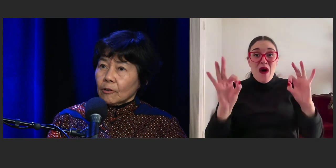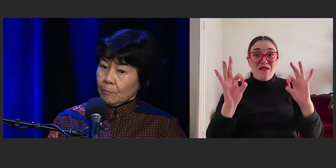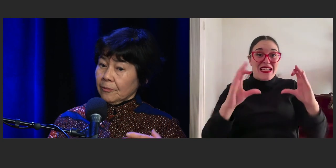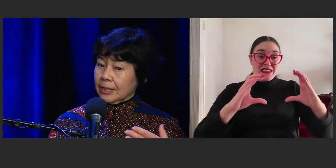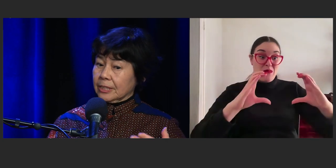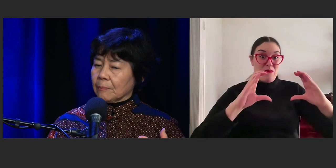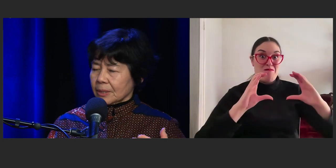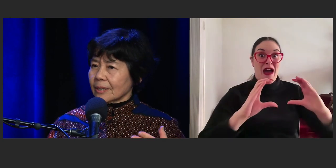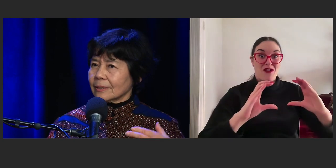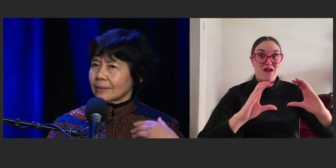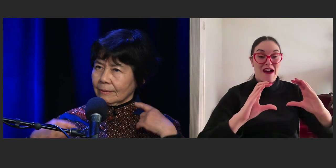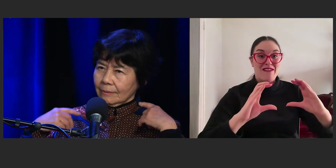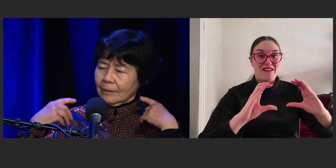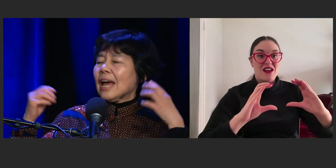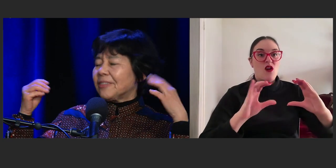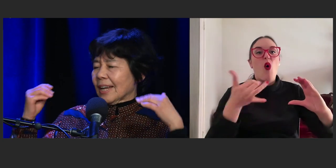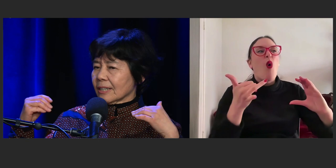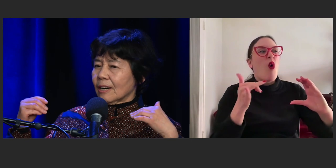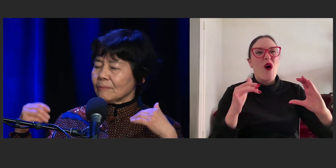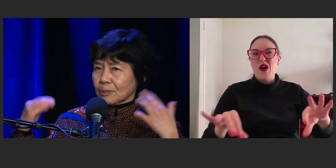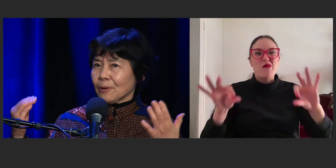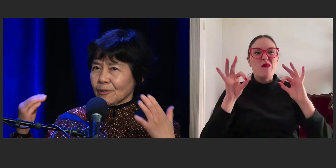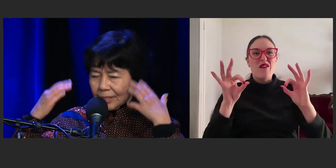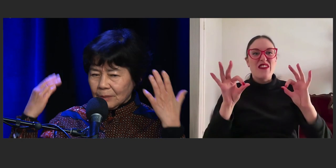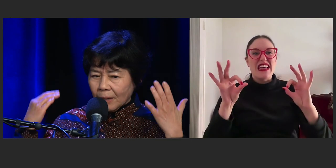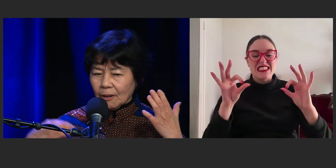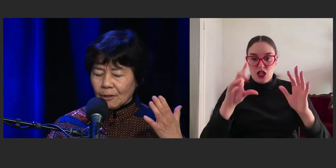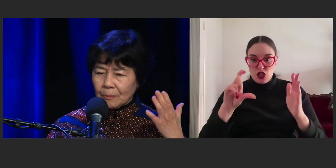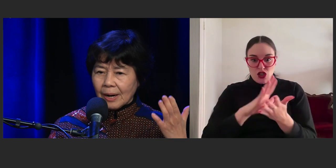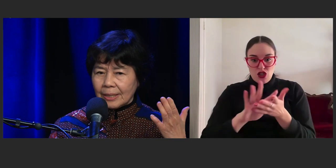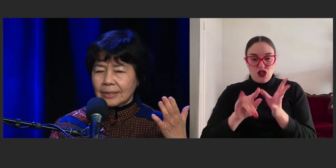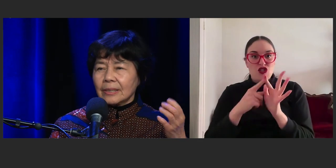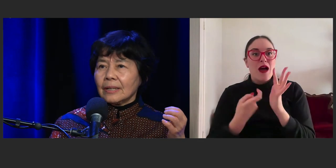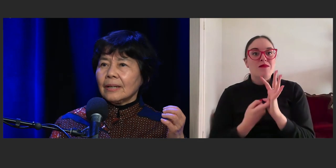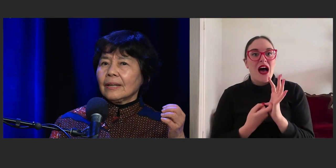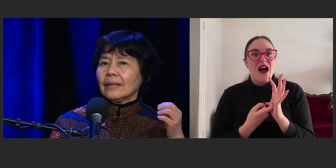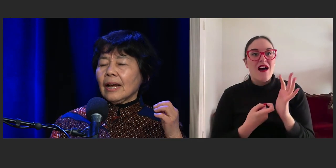or a perfect chapter at that time, it's perfect in my own mind.